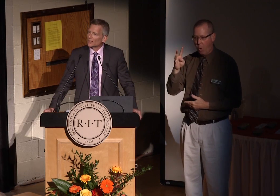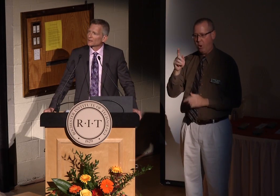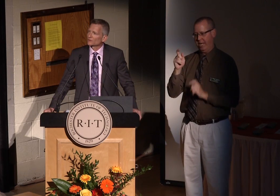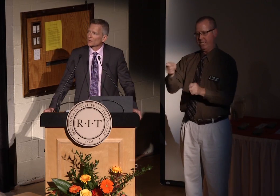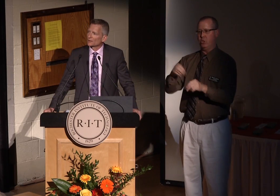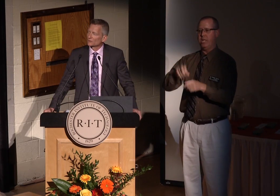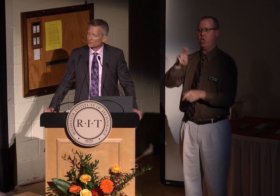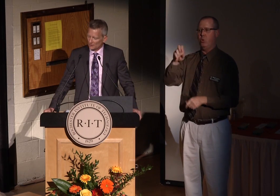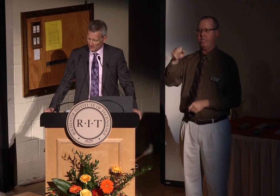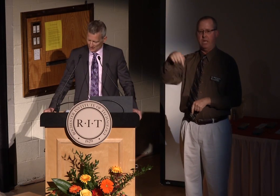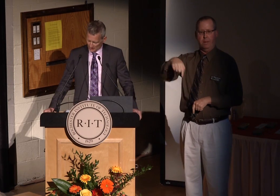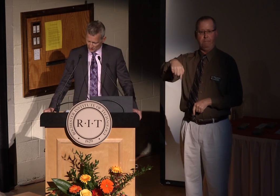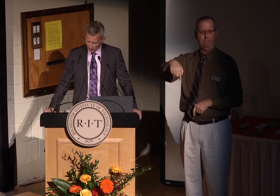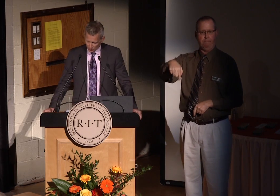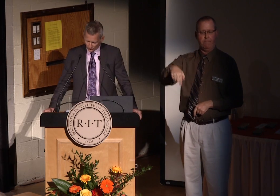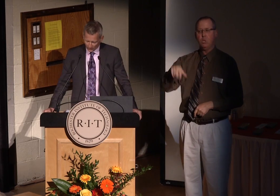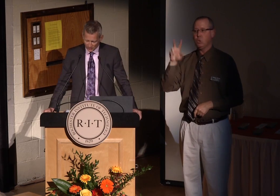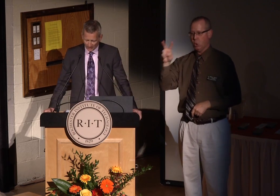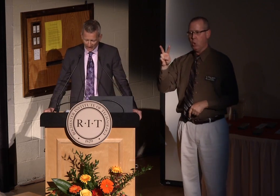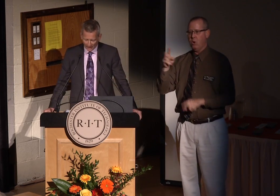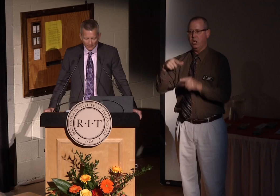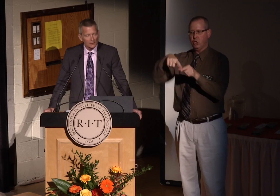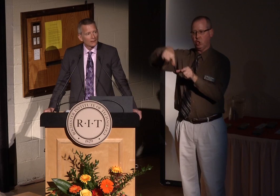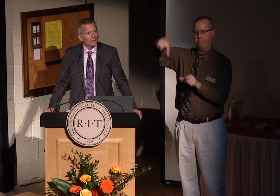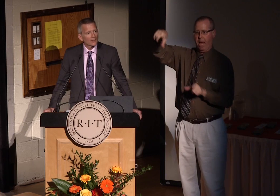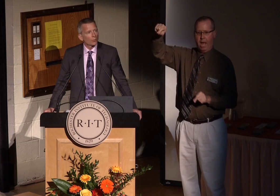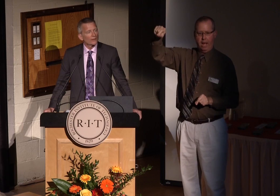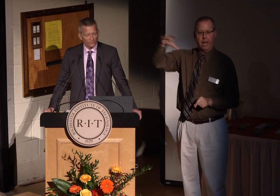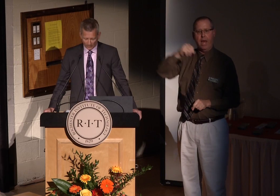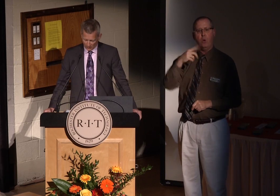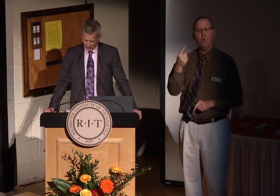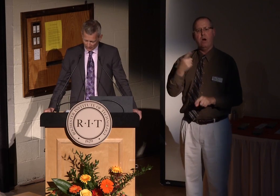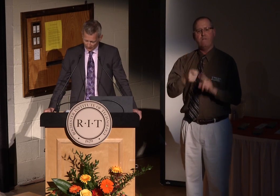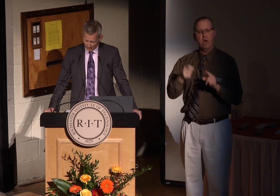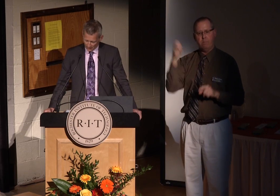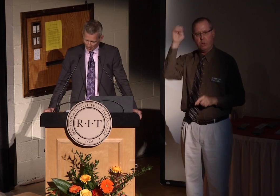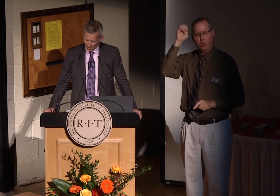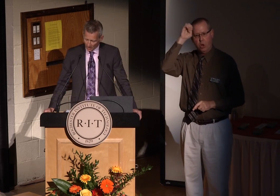United States, two from Japan and one from Europe, all in the